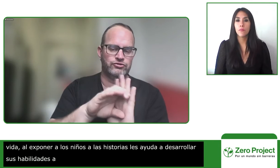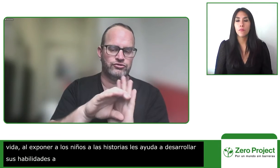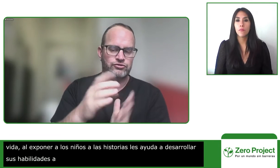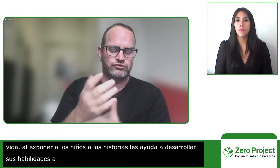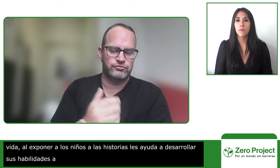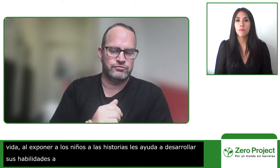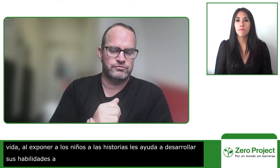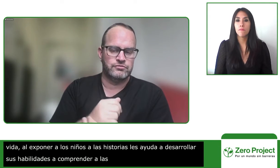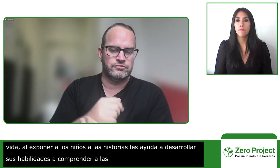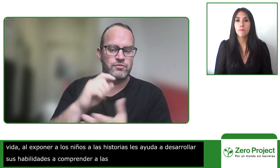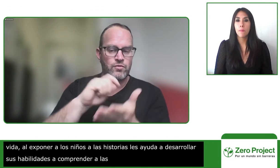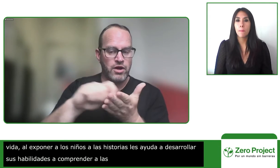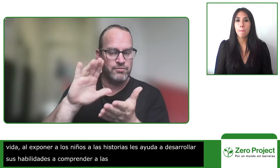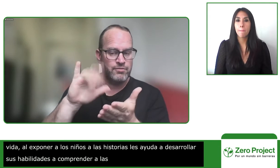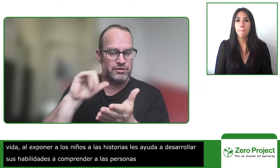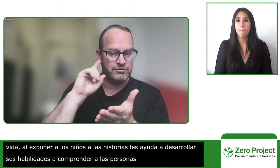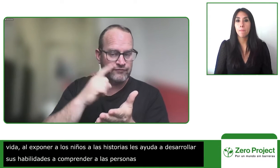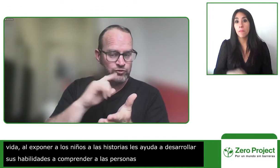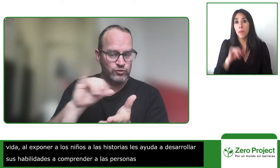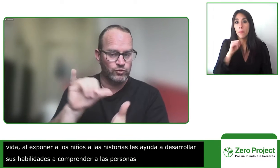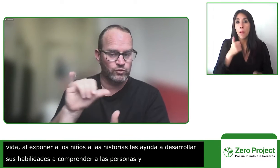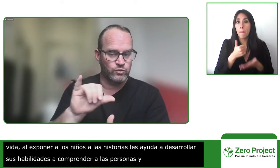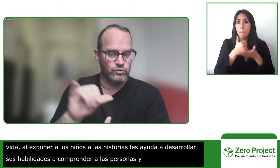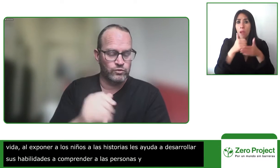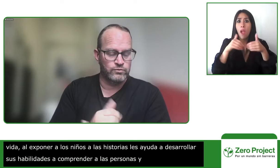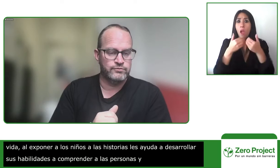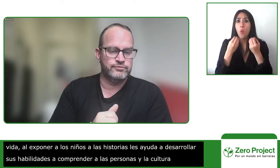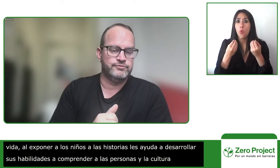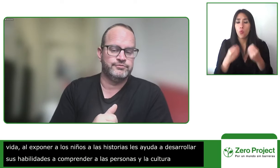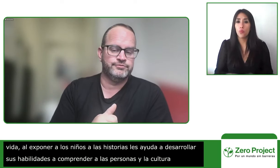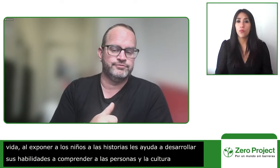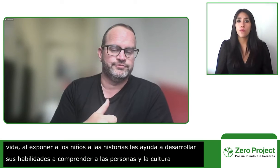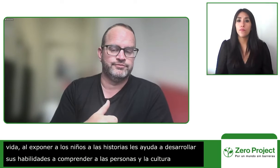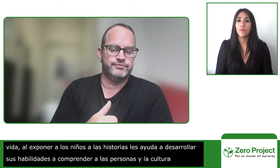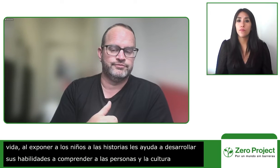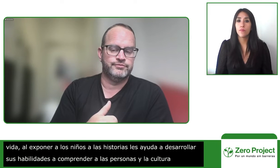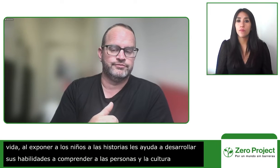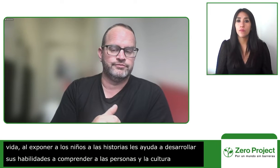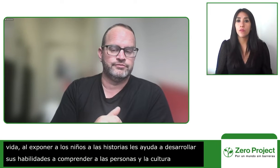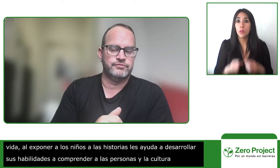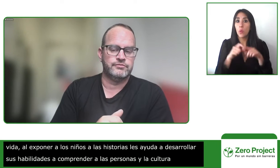promote the involvement of deaf characters and and these stories are written by deaf